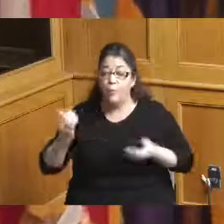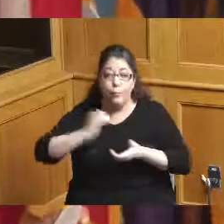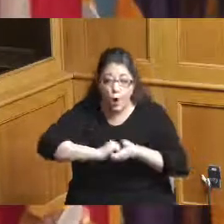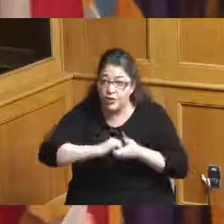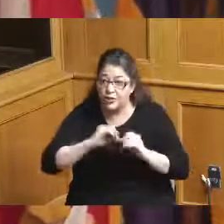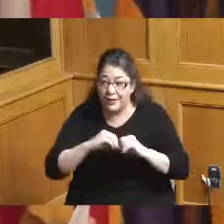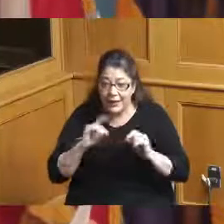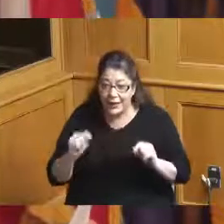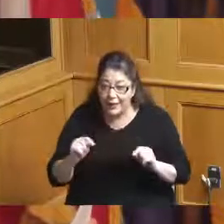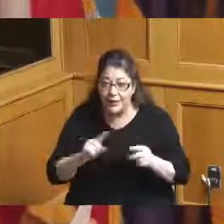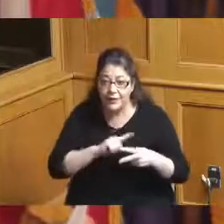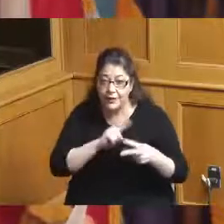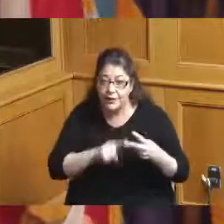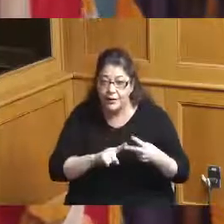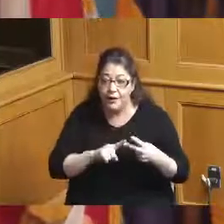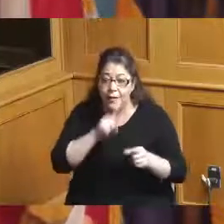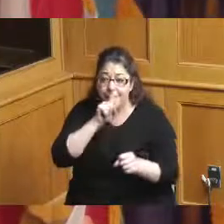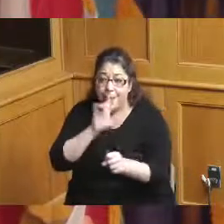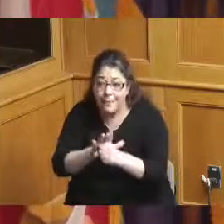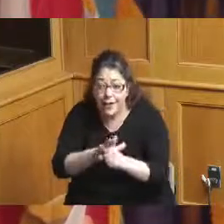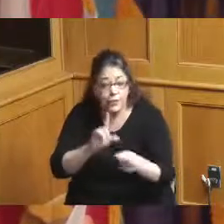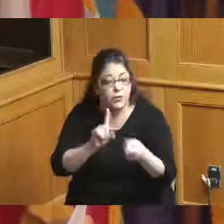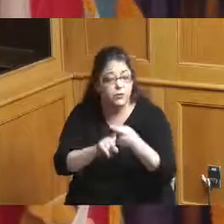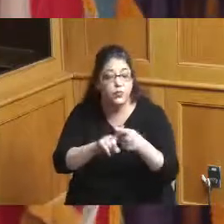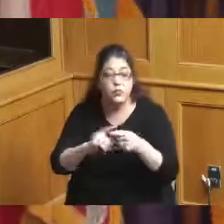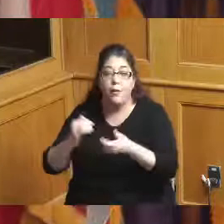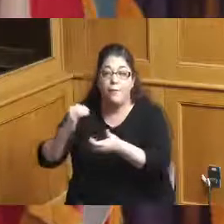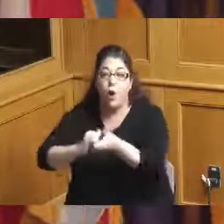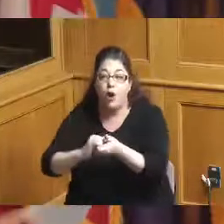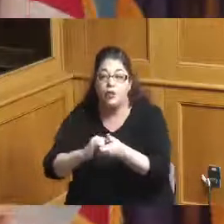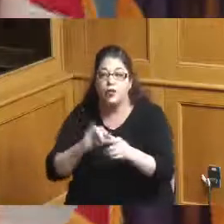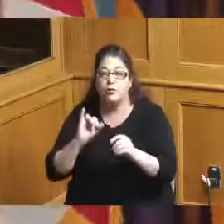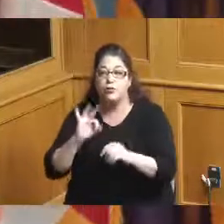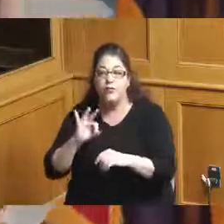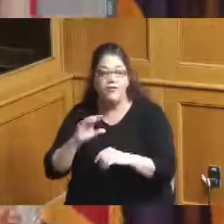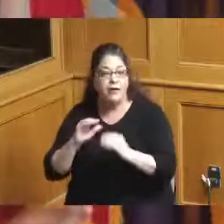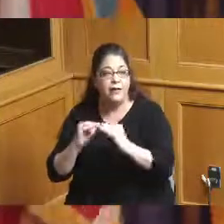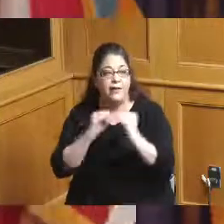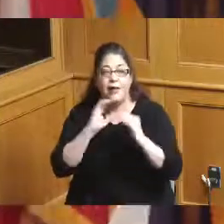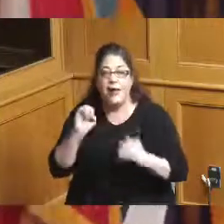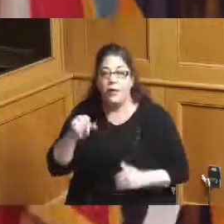there's no real commitment to the the partnership of equity ownership none of that is in here